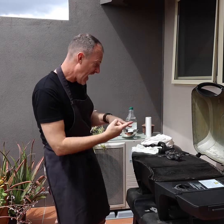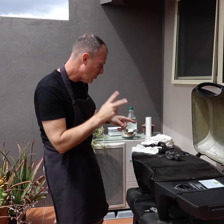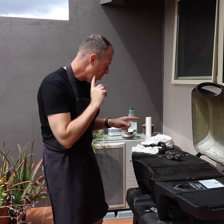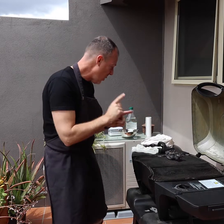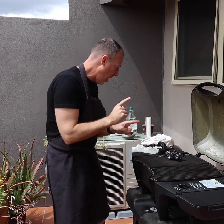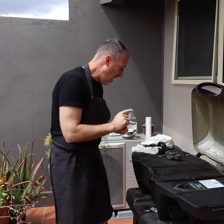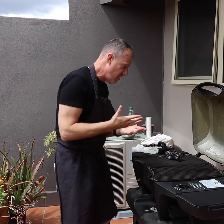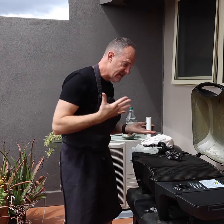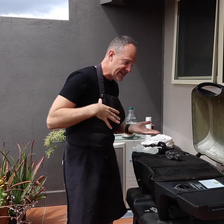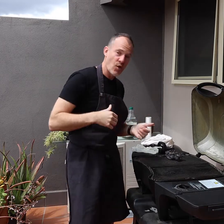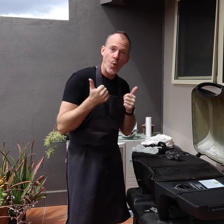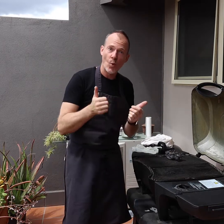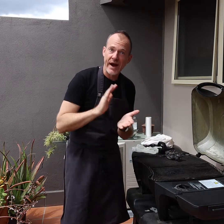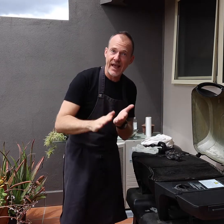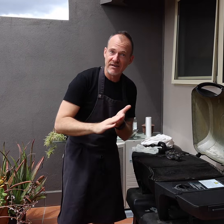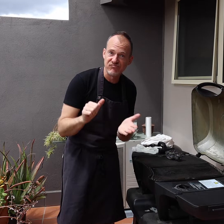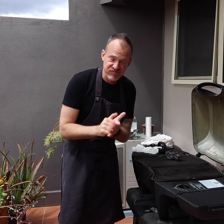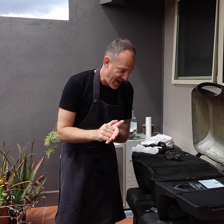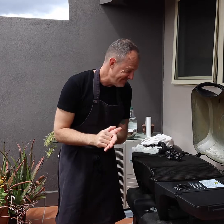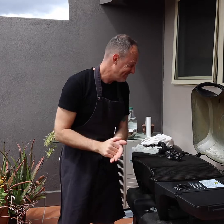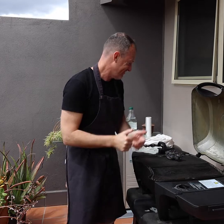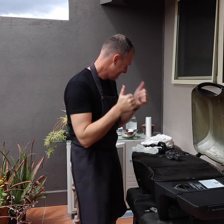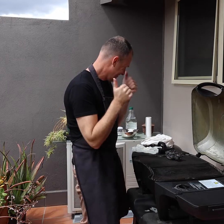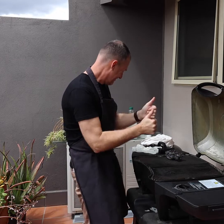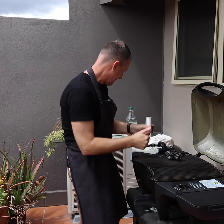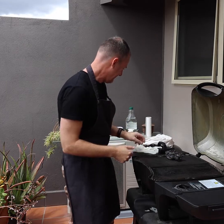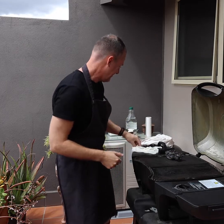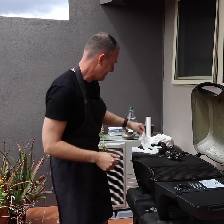It really does need a good clean, right?